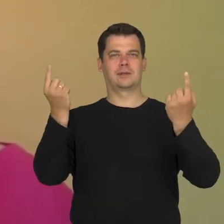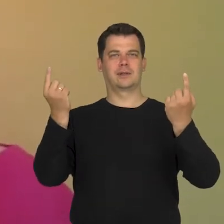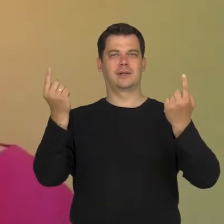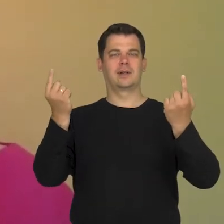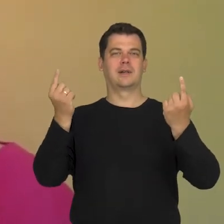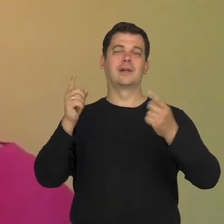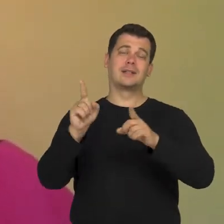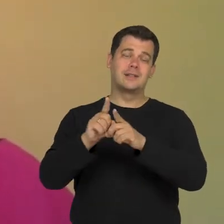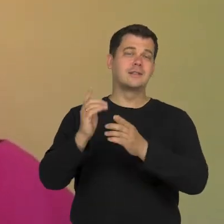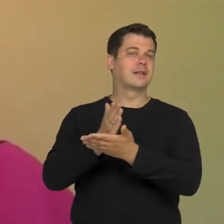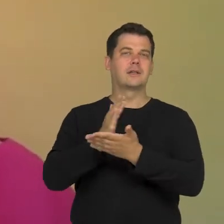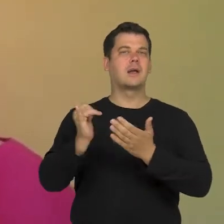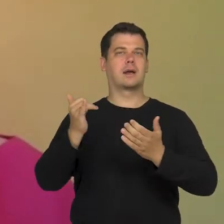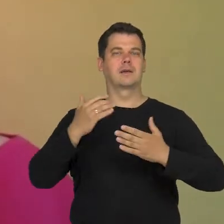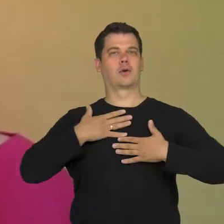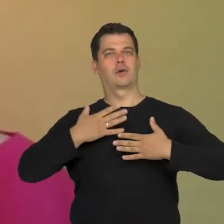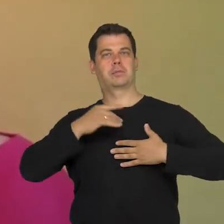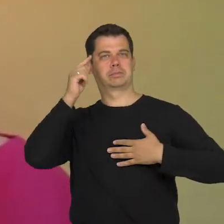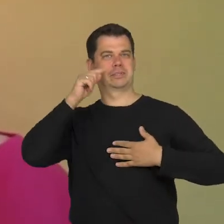and on mental condition